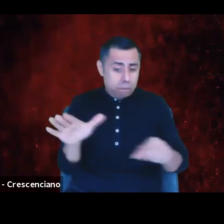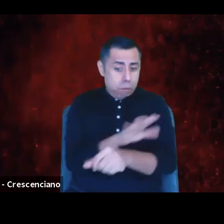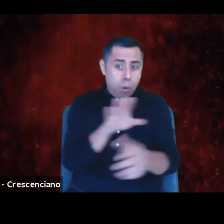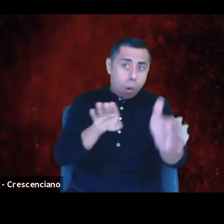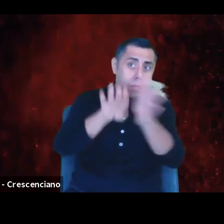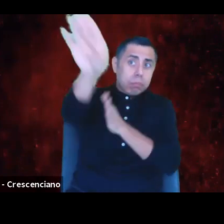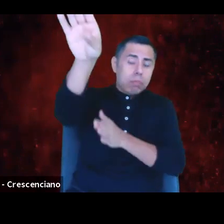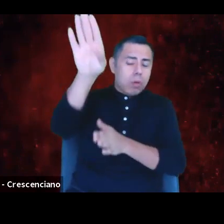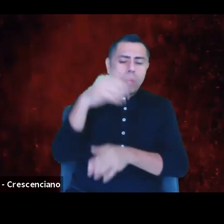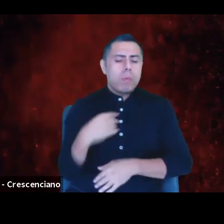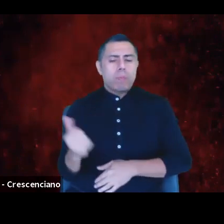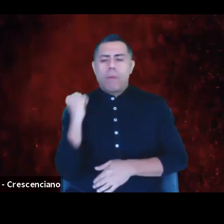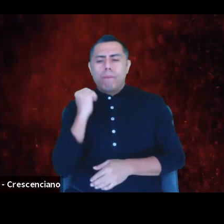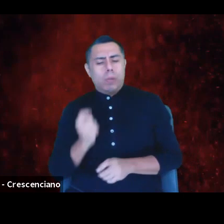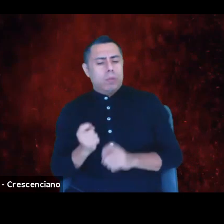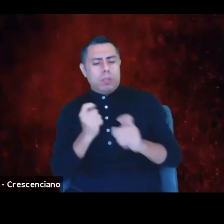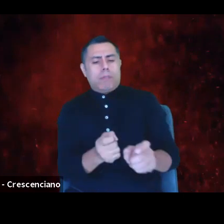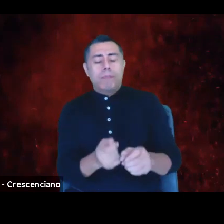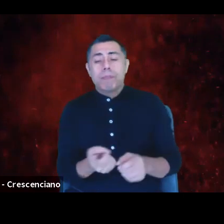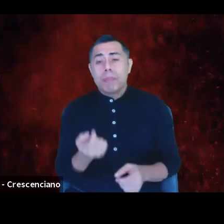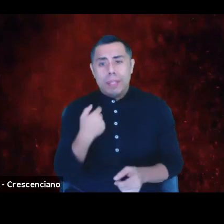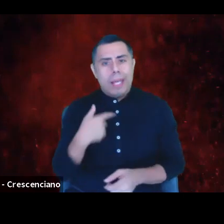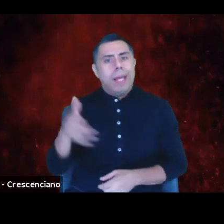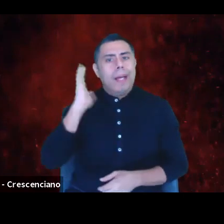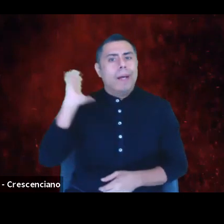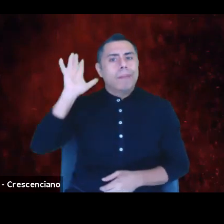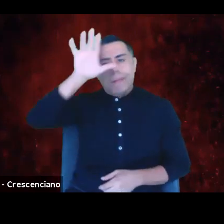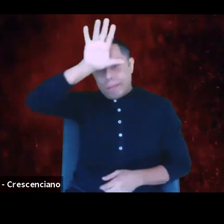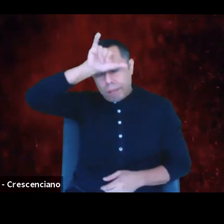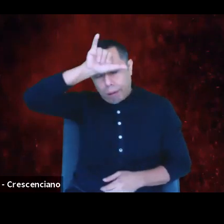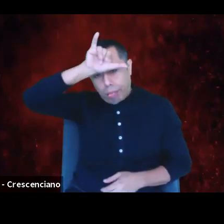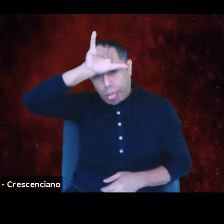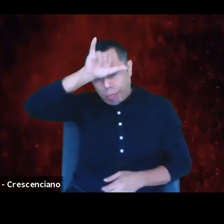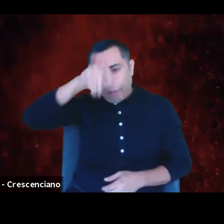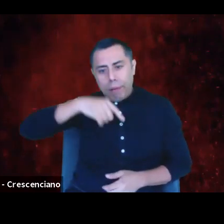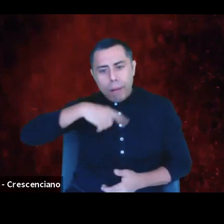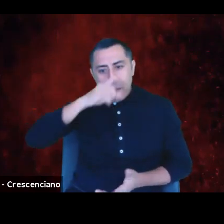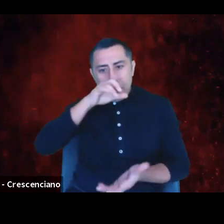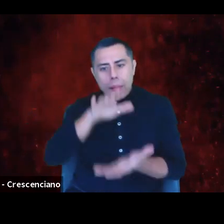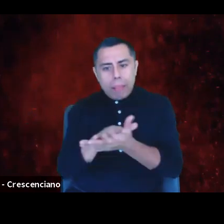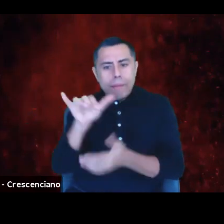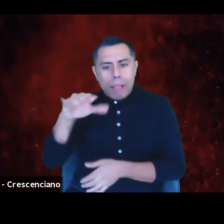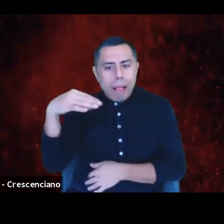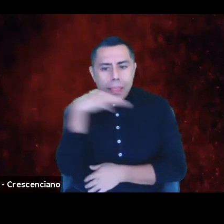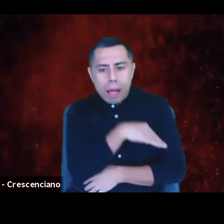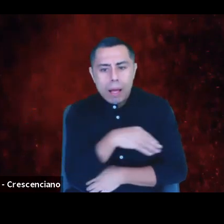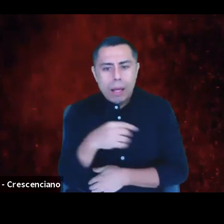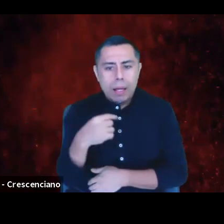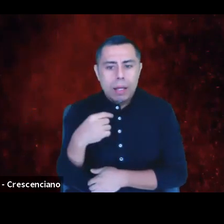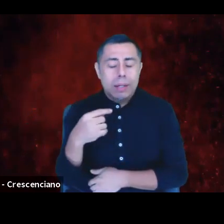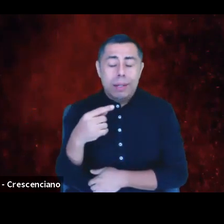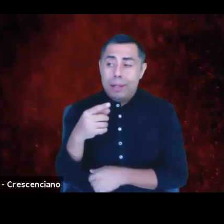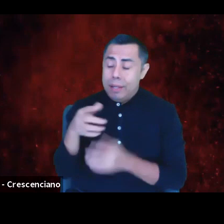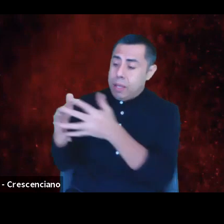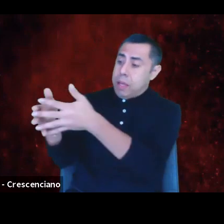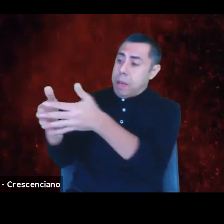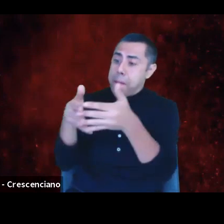I believed the lie. I accepted the idea that the American theater put in my head that maybe I could change the system.